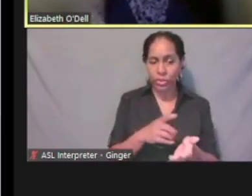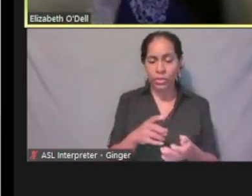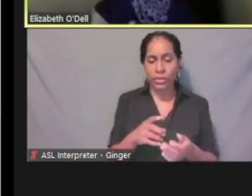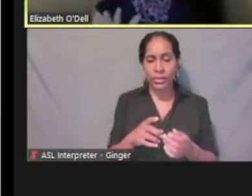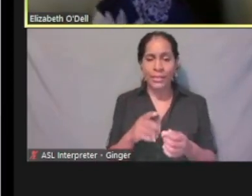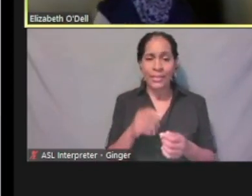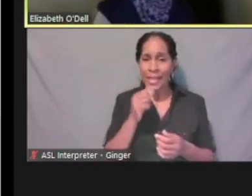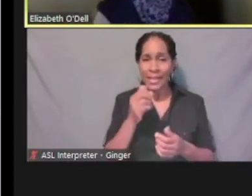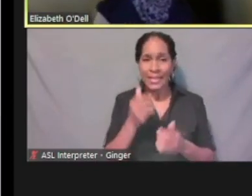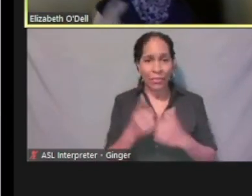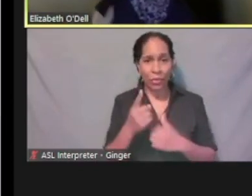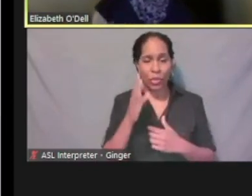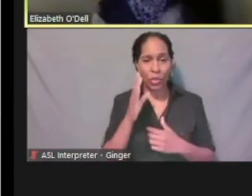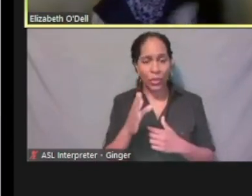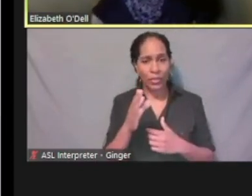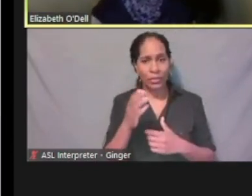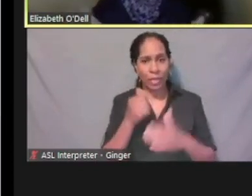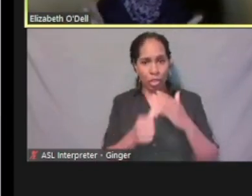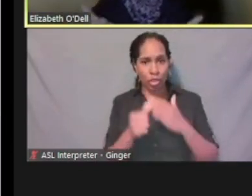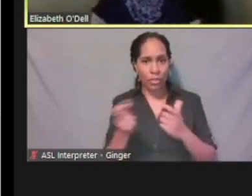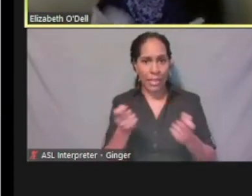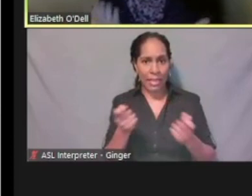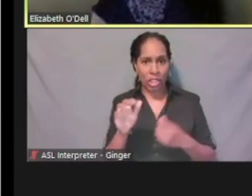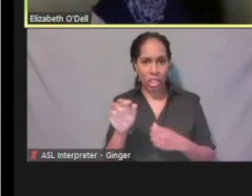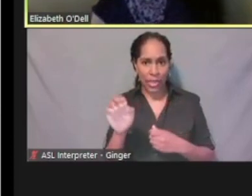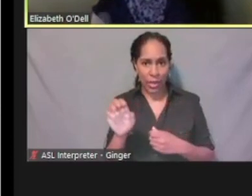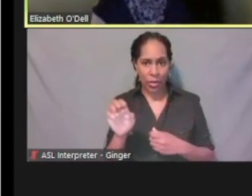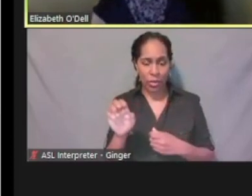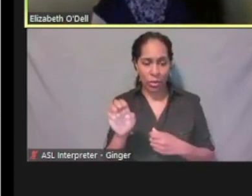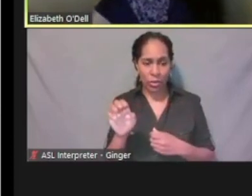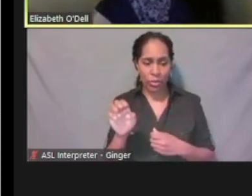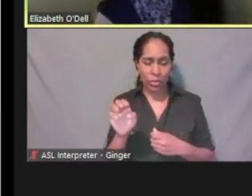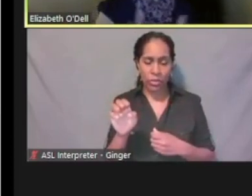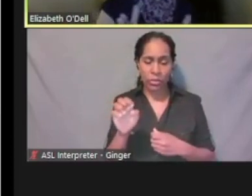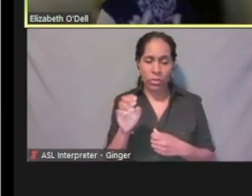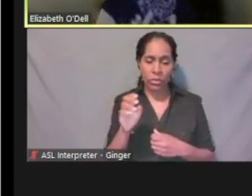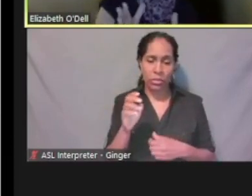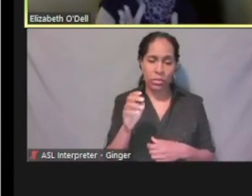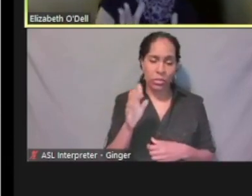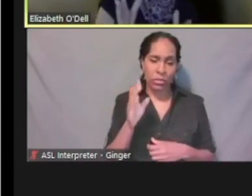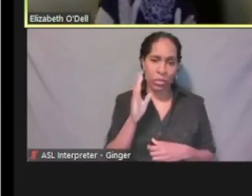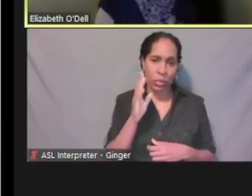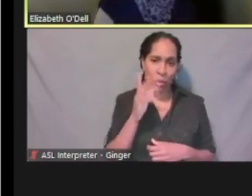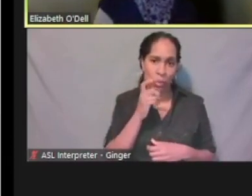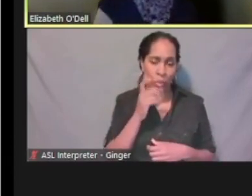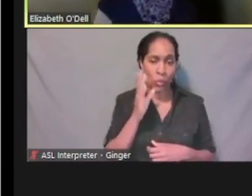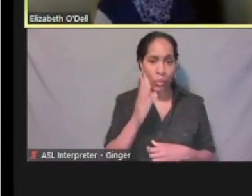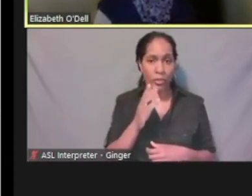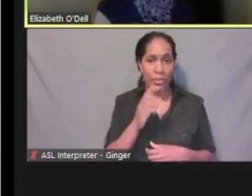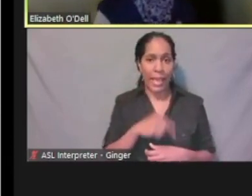We do anticipate the majority of those that will be eligible for the MAGI adult group,